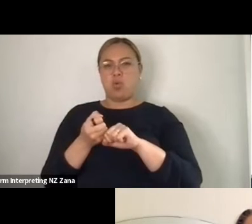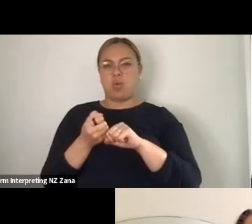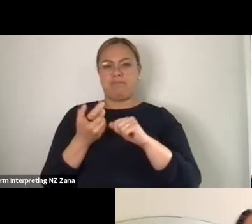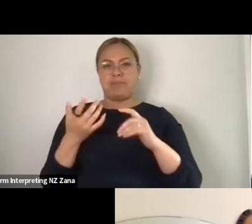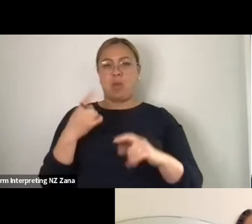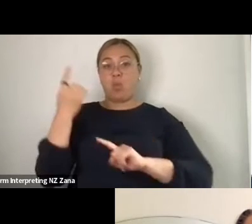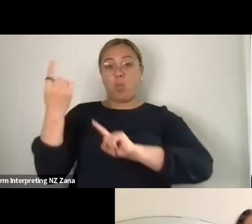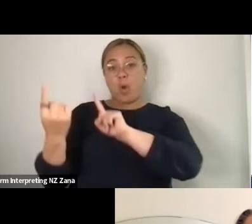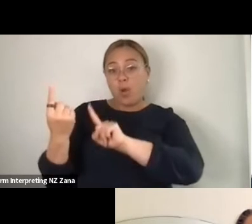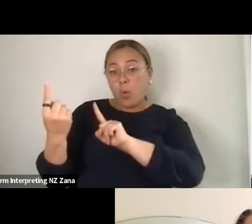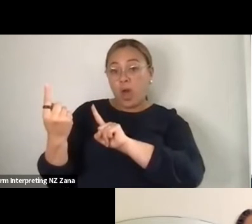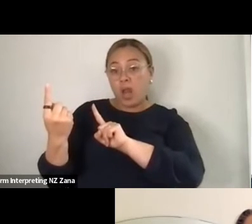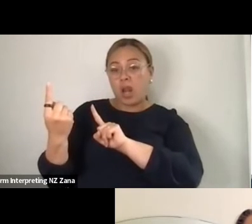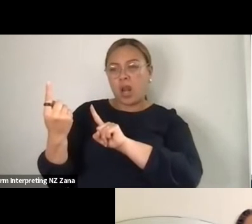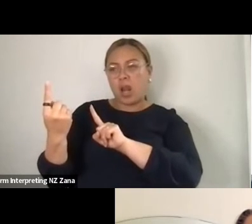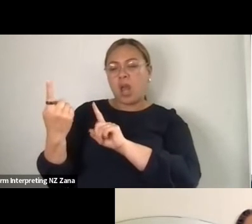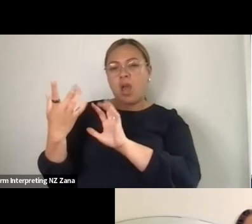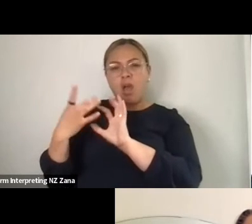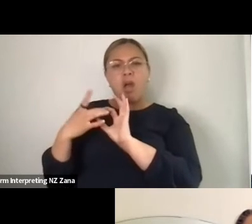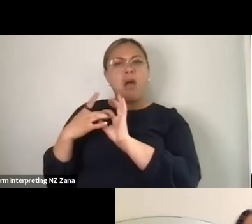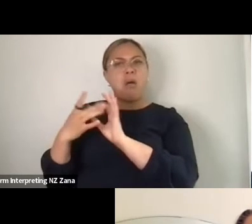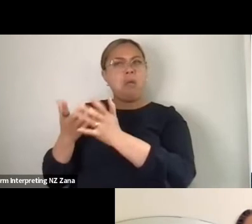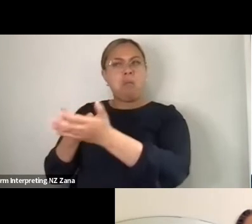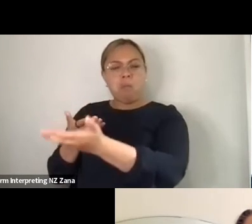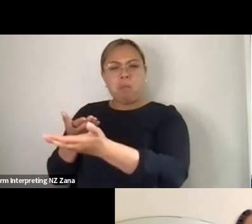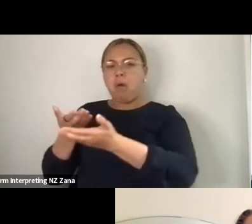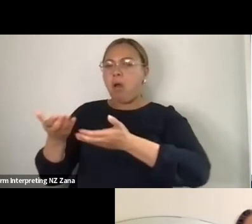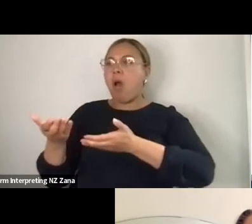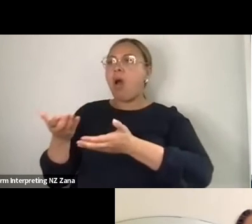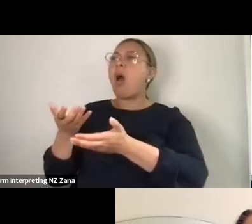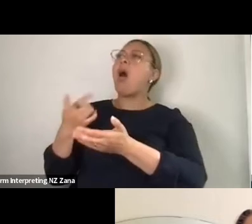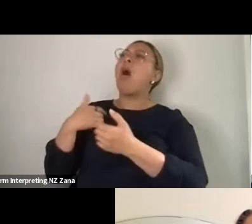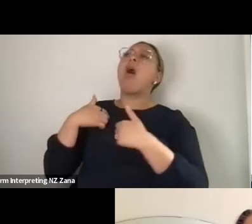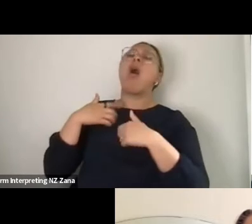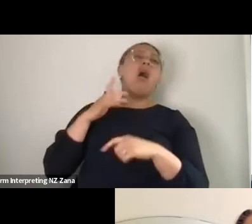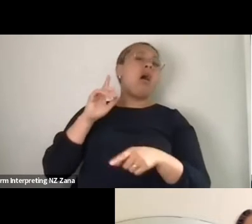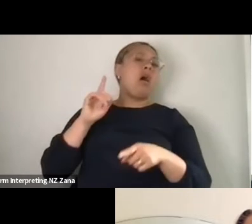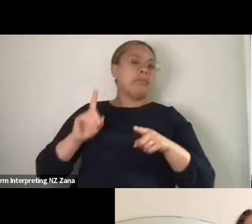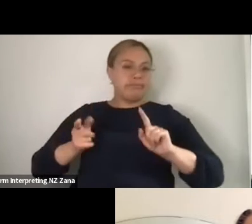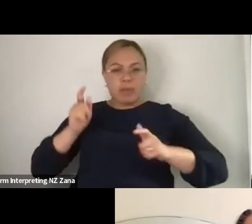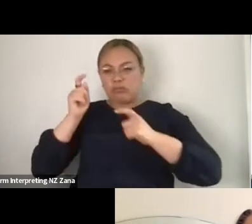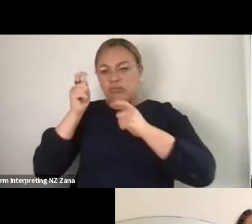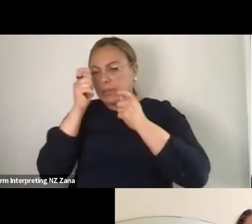one-to-one, how you learn to respect what they respect, how you learn to understand and care